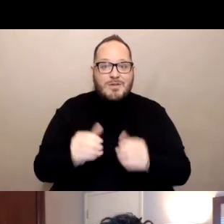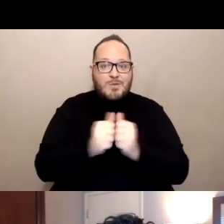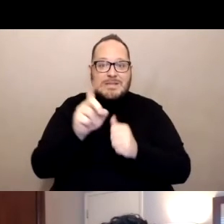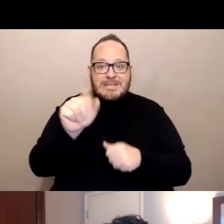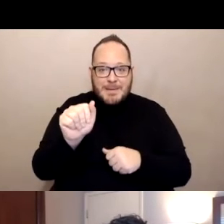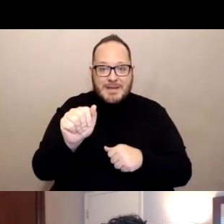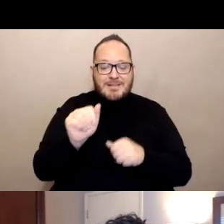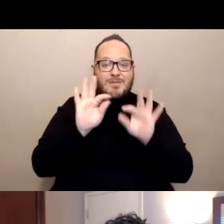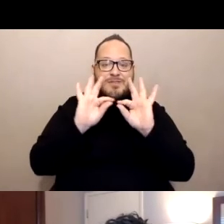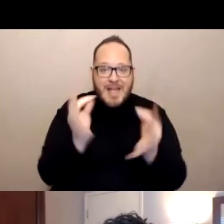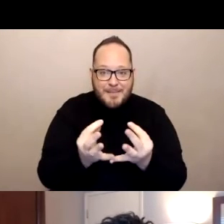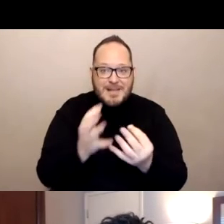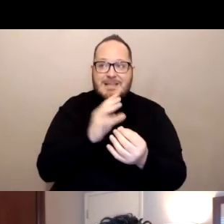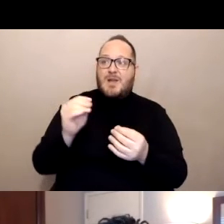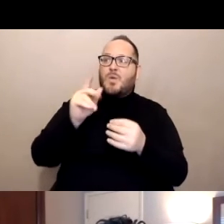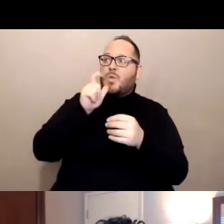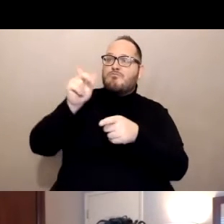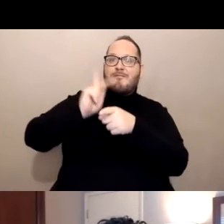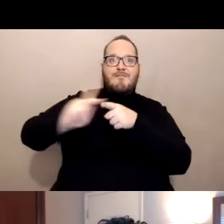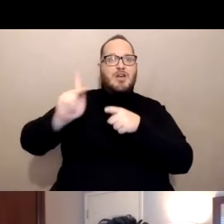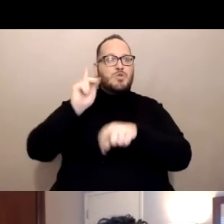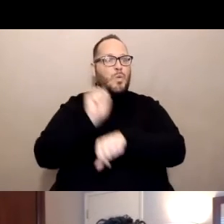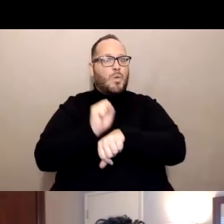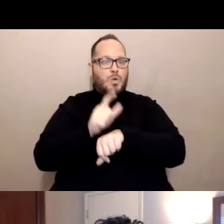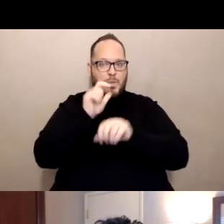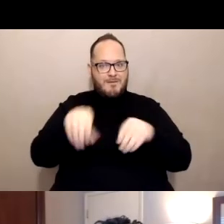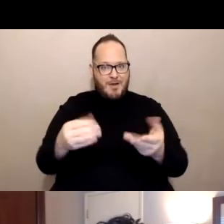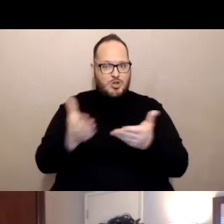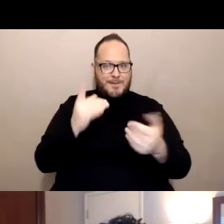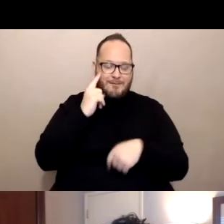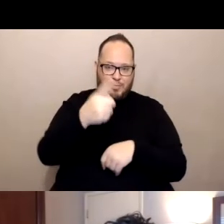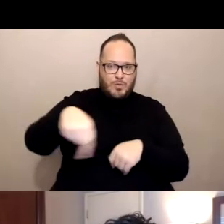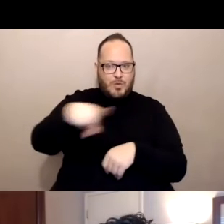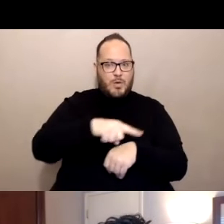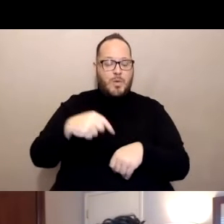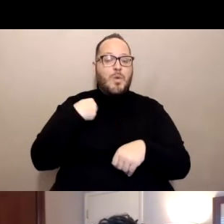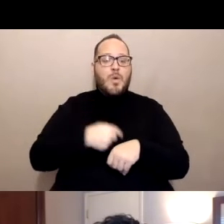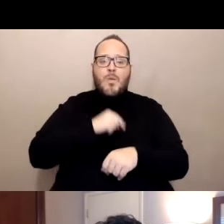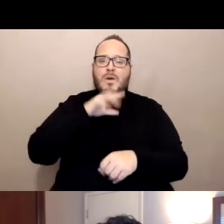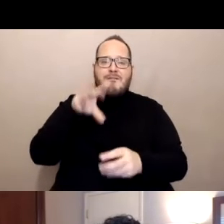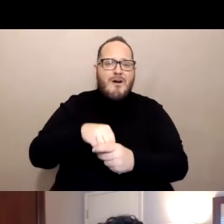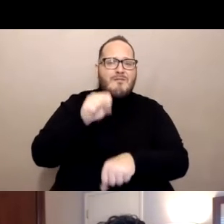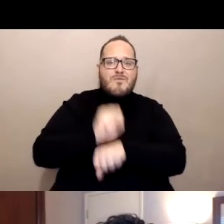and the professionals that serve them. And we do this so that we can all receive services and supports that we need to thrive